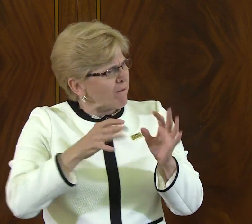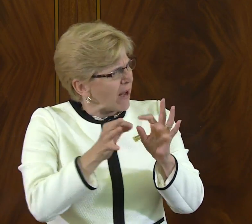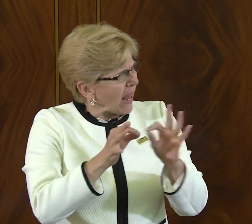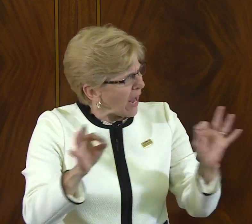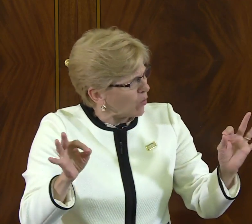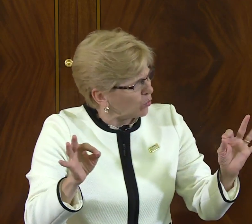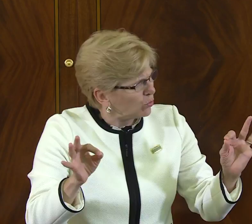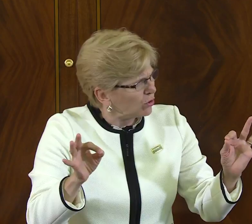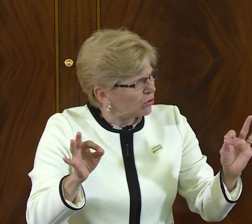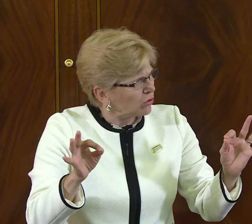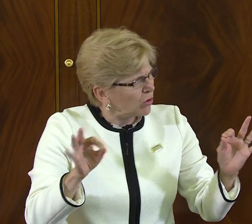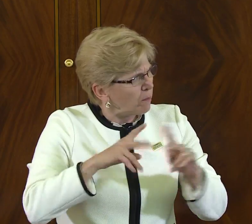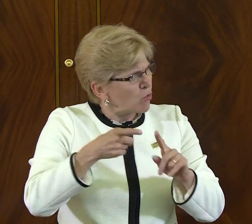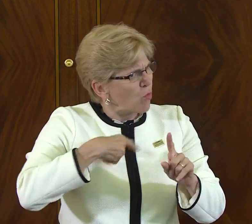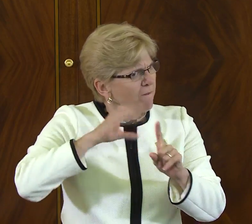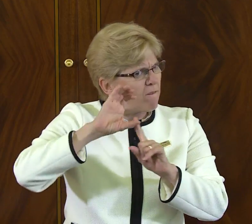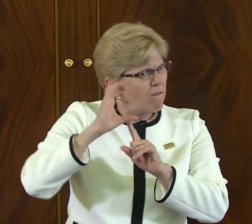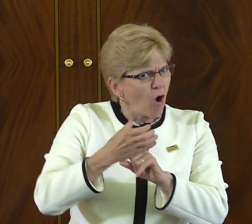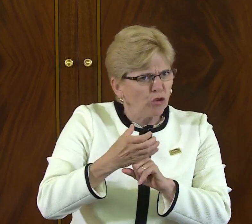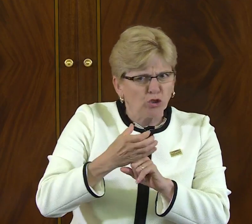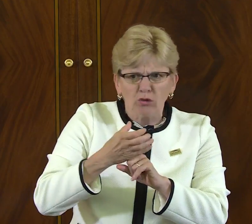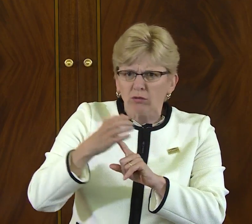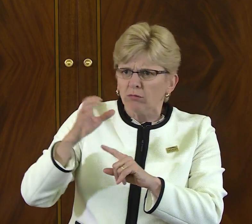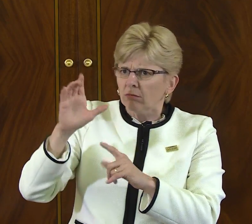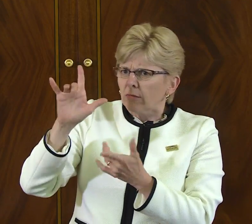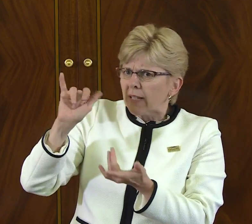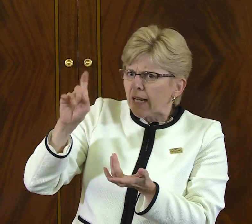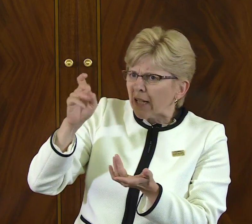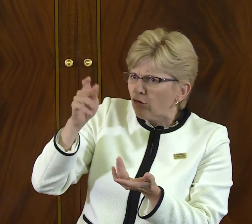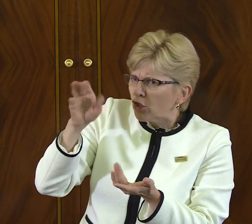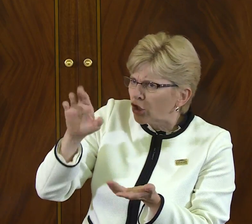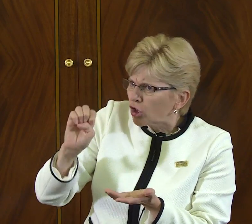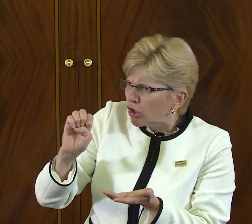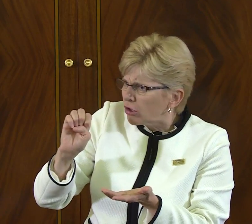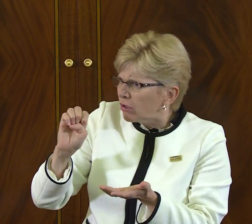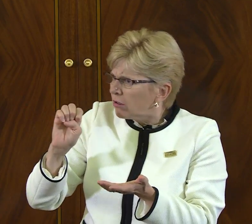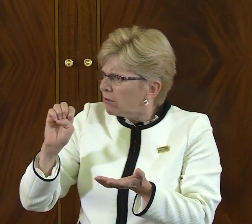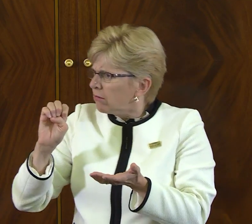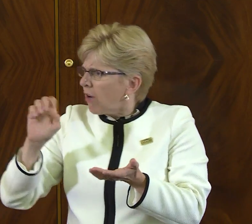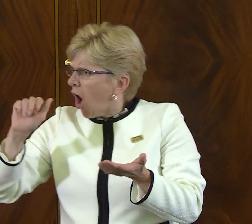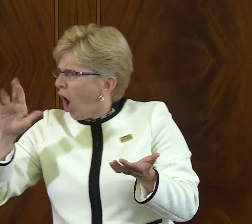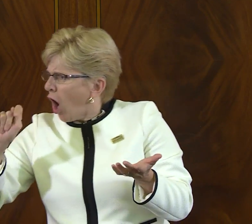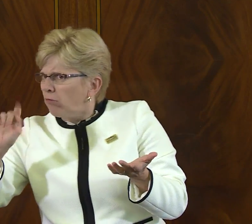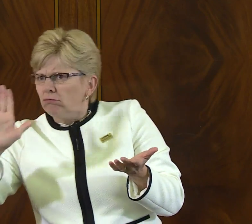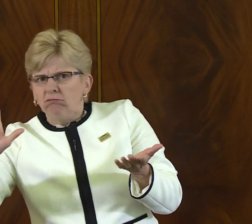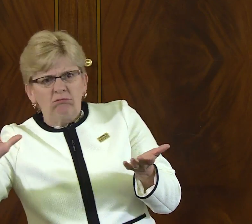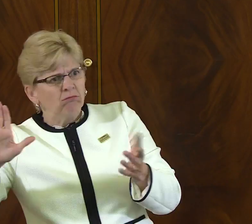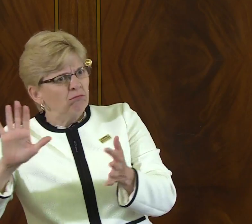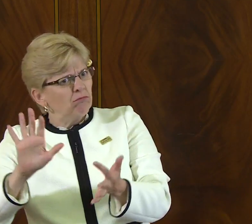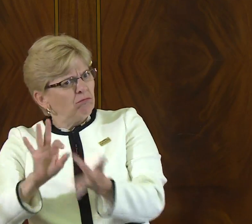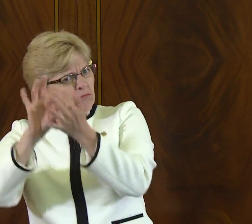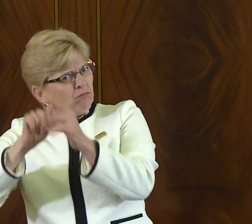and understand that from that understanding that there is an official language, there must be a culture, literature,